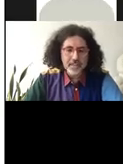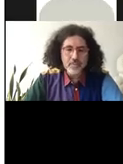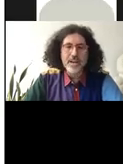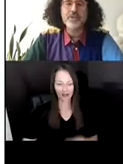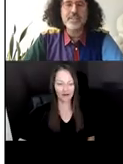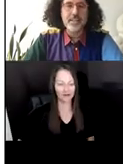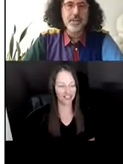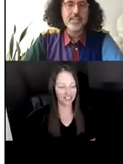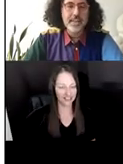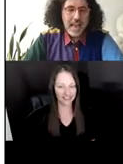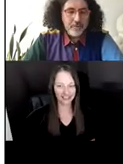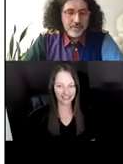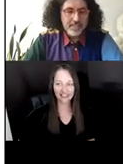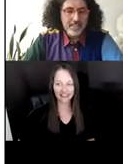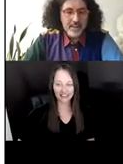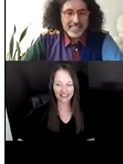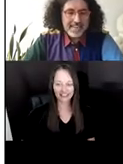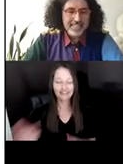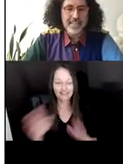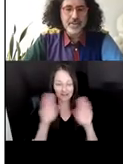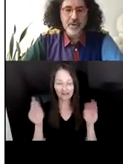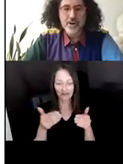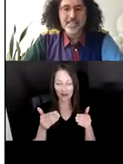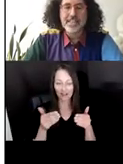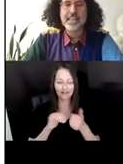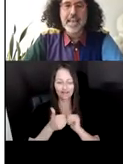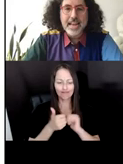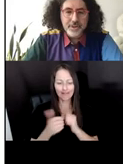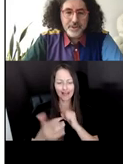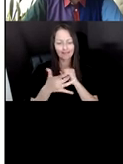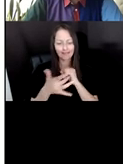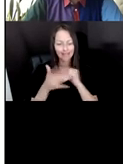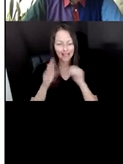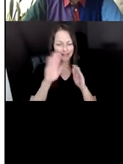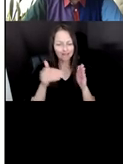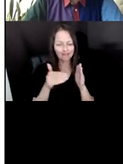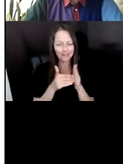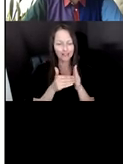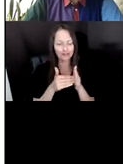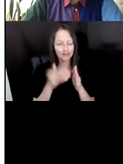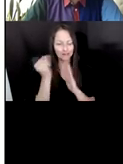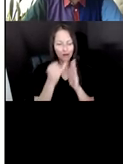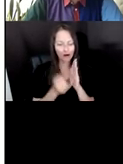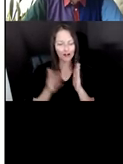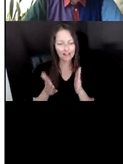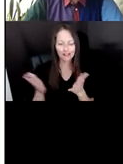QUESTIONS SUCH AS HOW TO TECH-CENTERED ARTISTS ENGAGE COMMUNITIES TO ADDRESS THE DIGITAL DIVIDE.